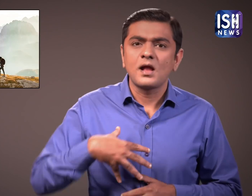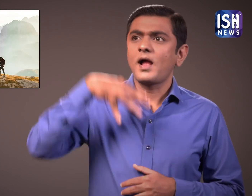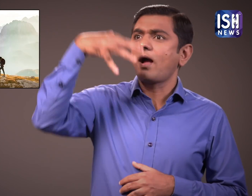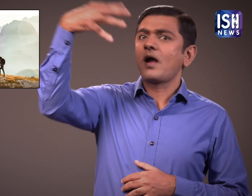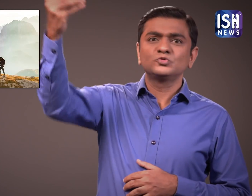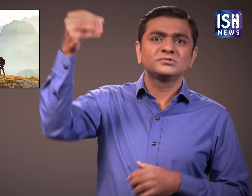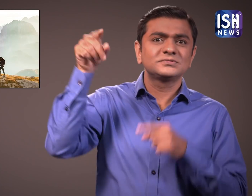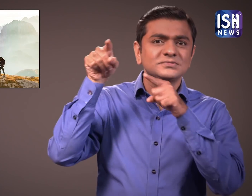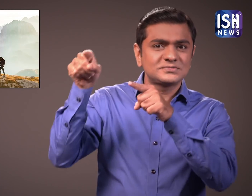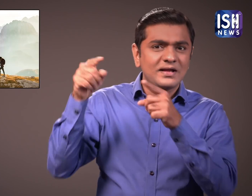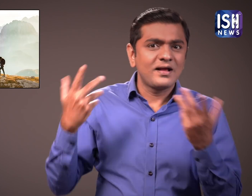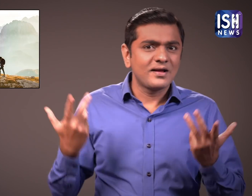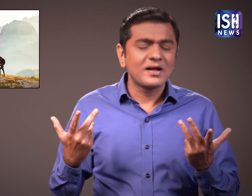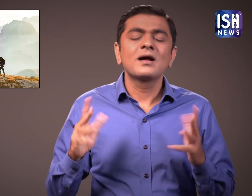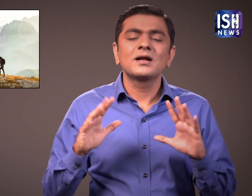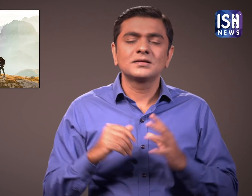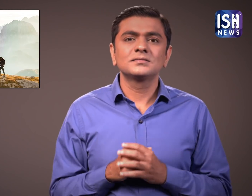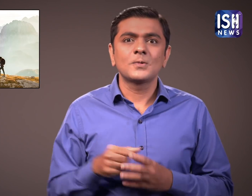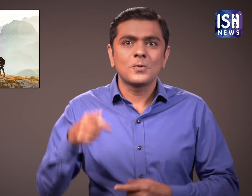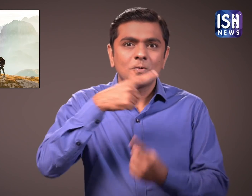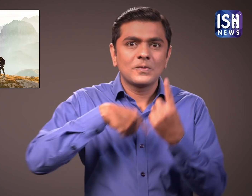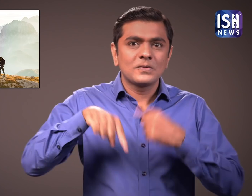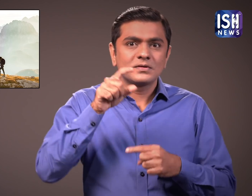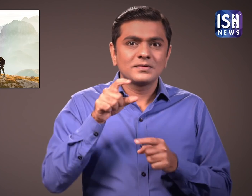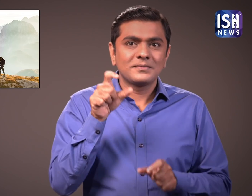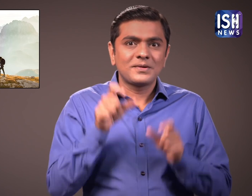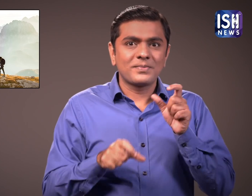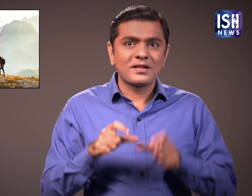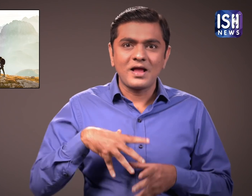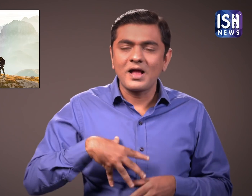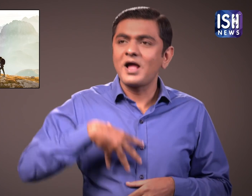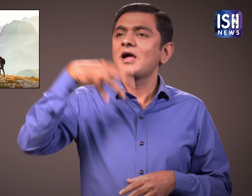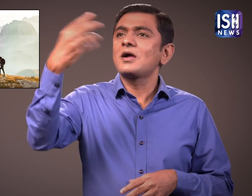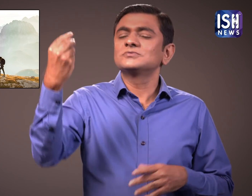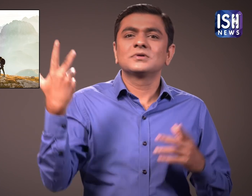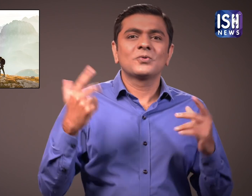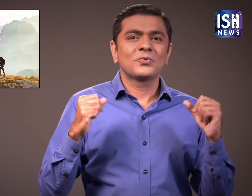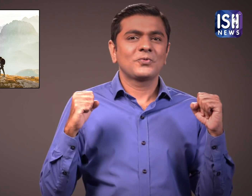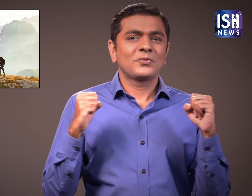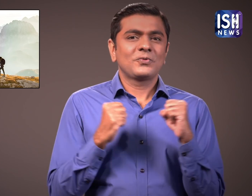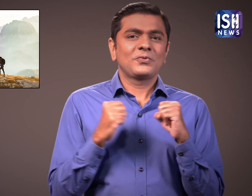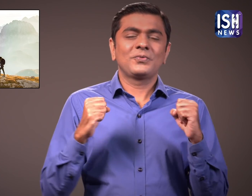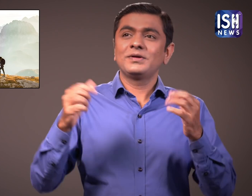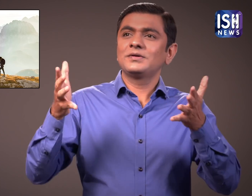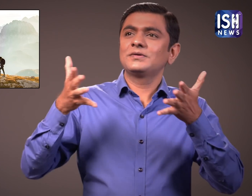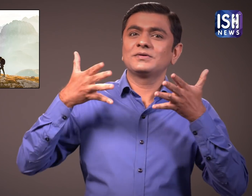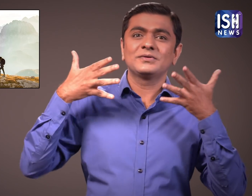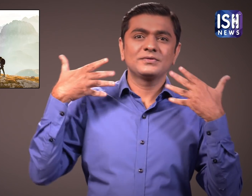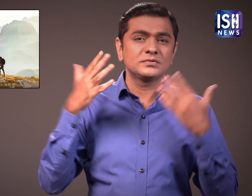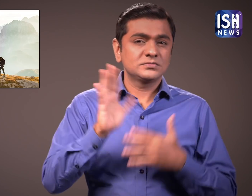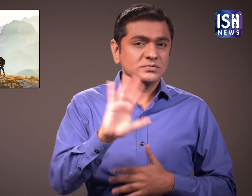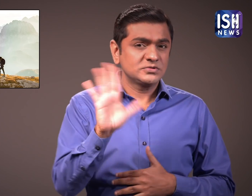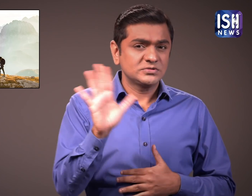People love to go out for walks in cold season, but you should avoid doing that